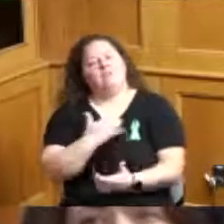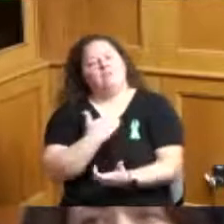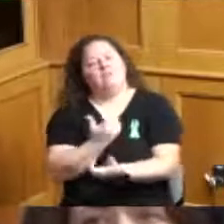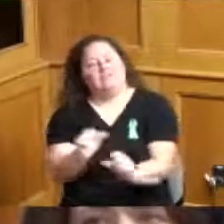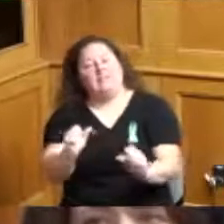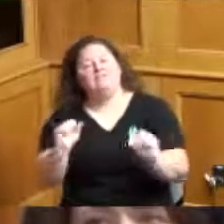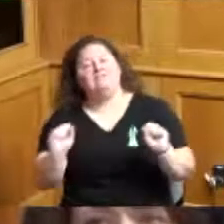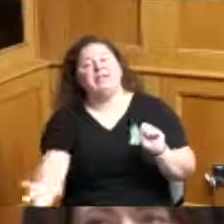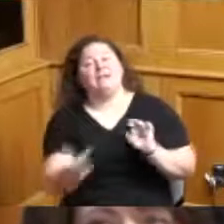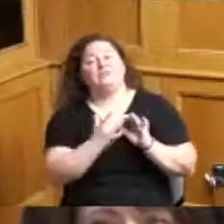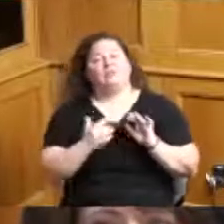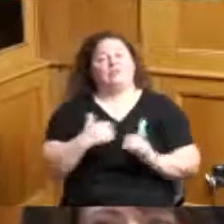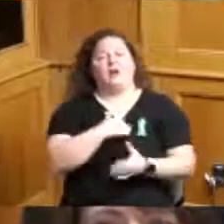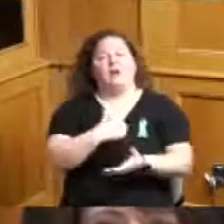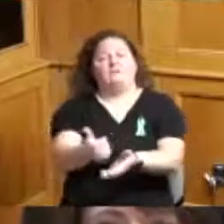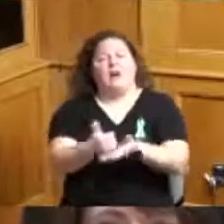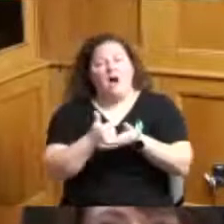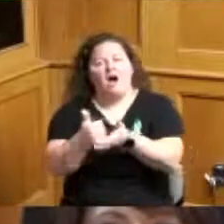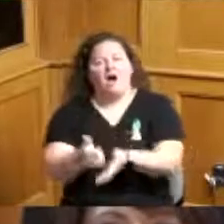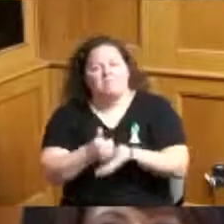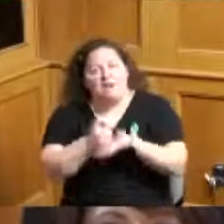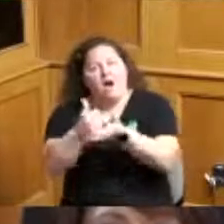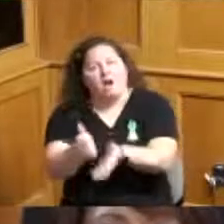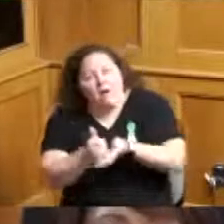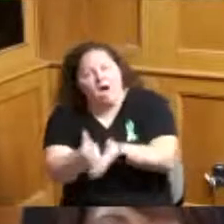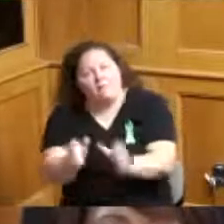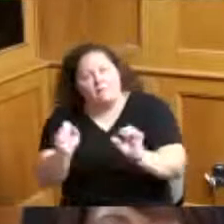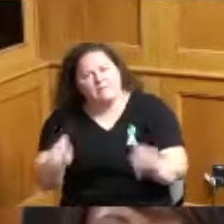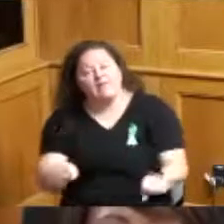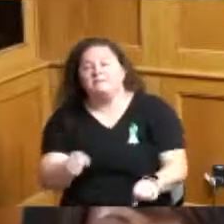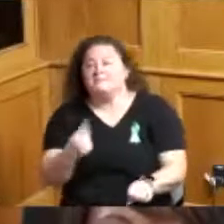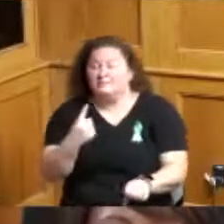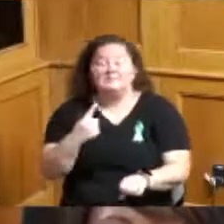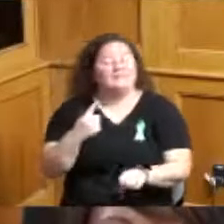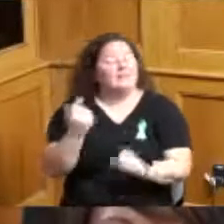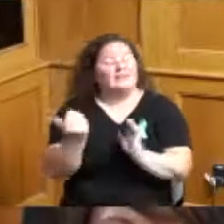as we all know there is a small window of opportunity when someone reaches out for help